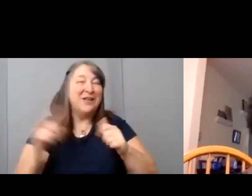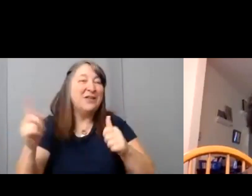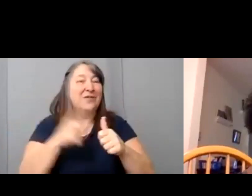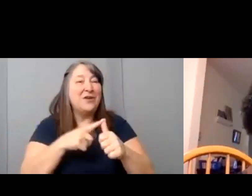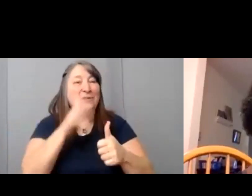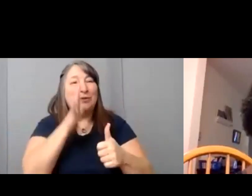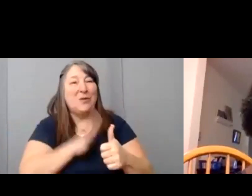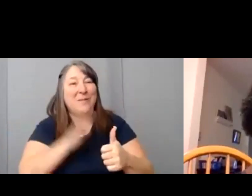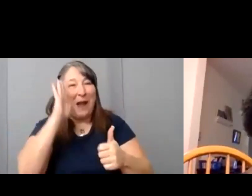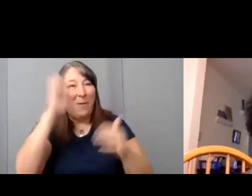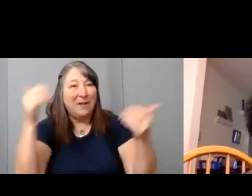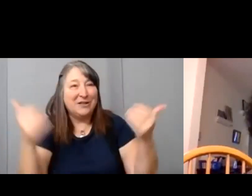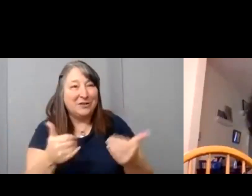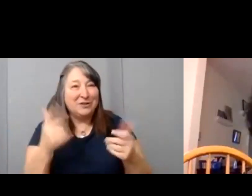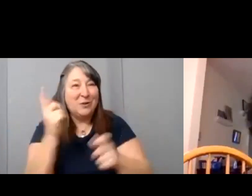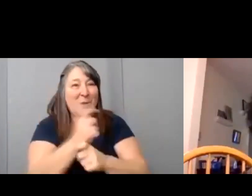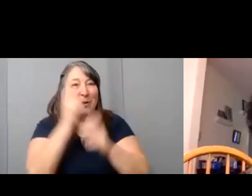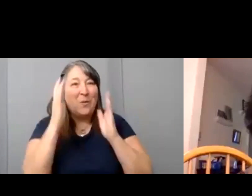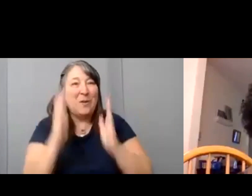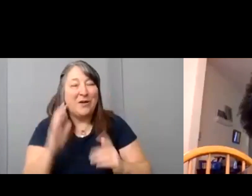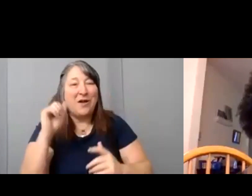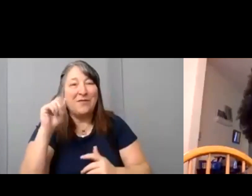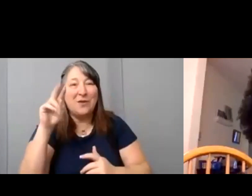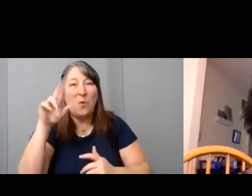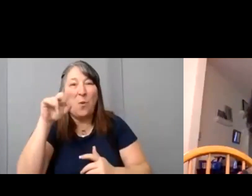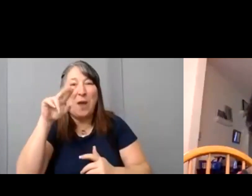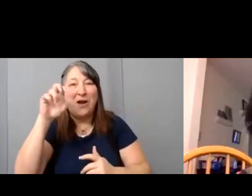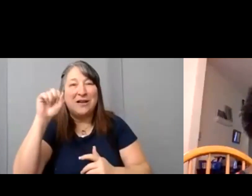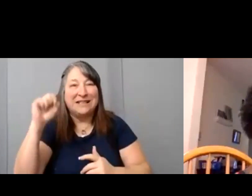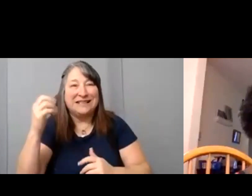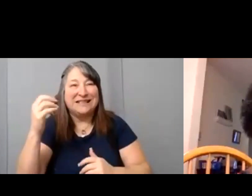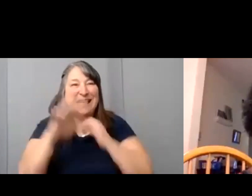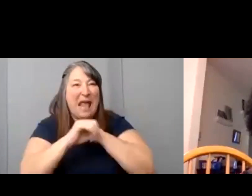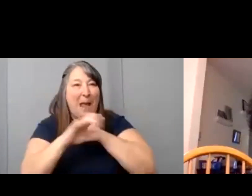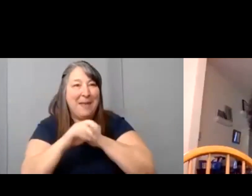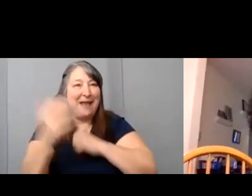was the winner of the awareness campaign last year Rachel Handler